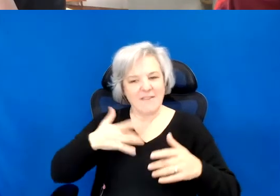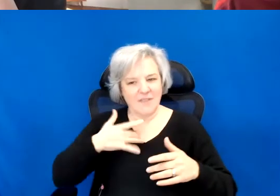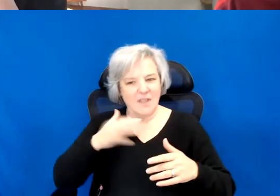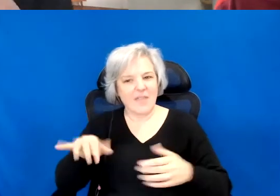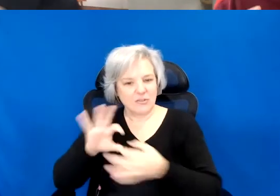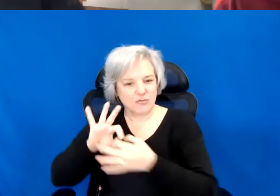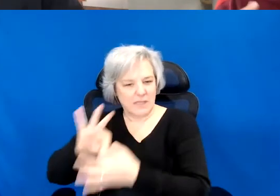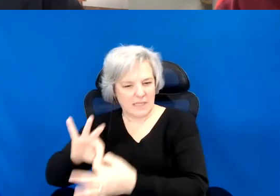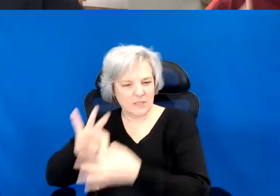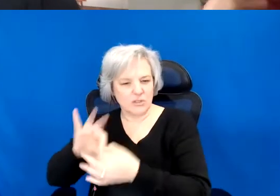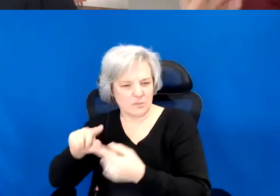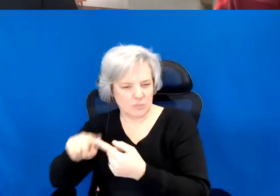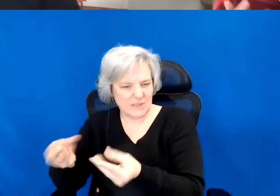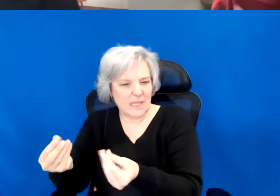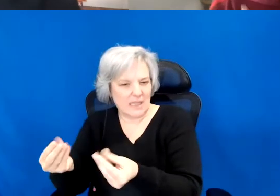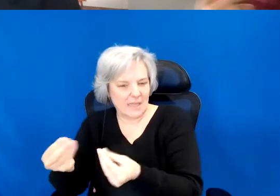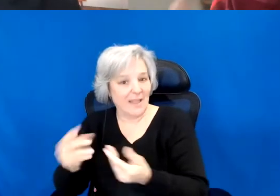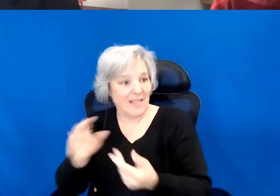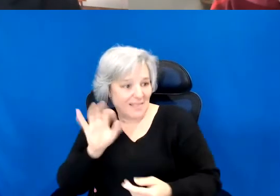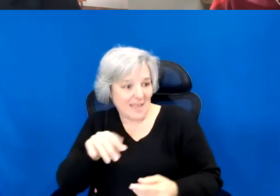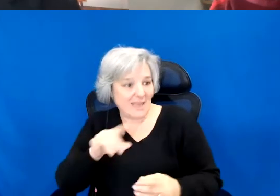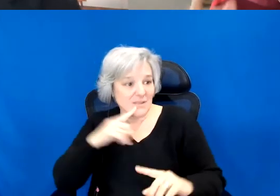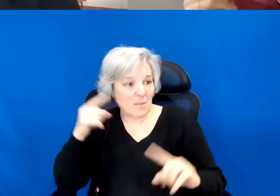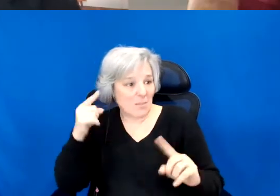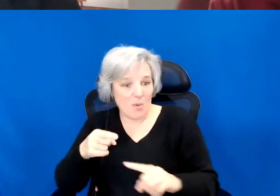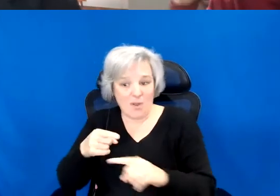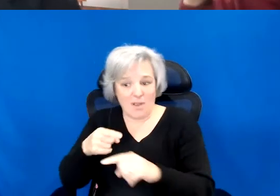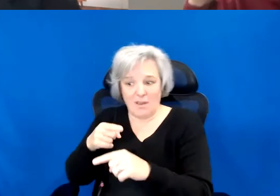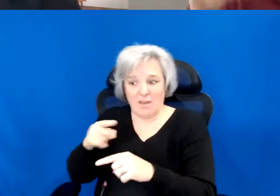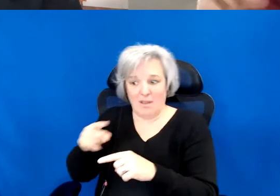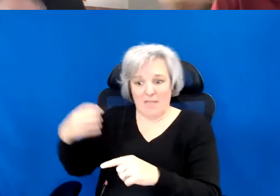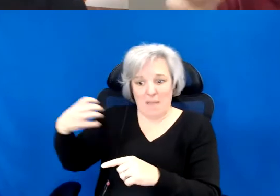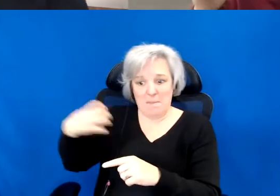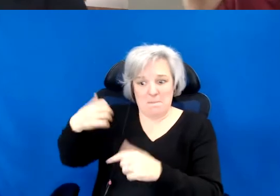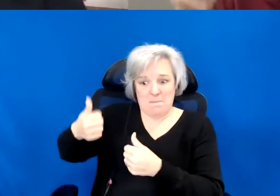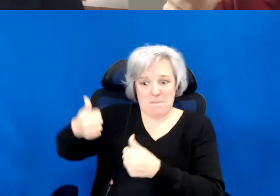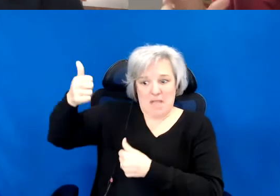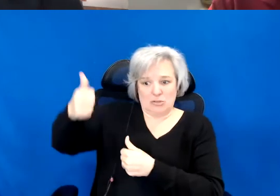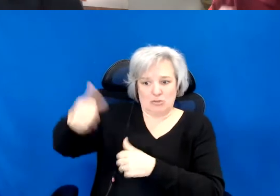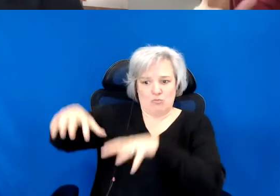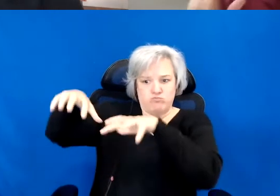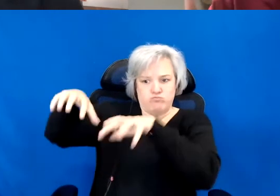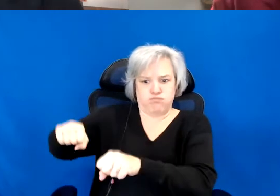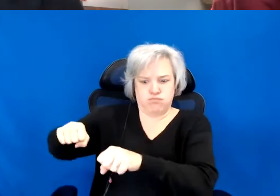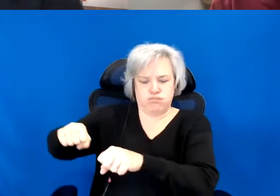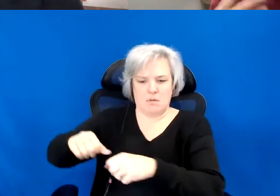Because it is about, going beyond that. Like, as you say the structure, the object,